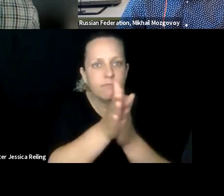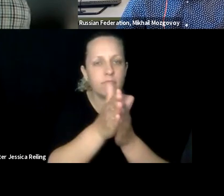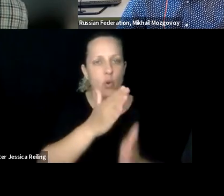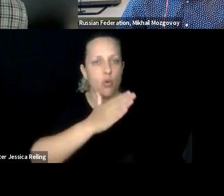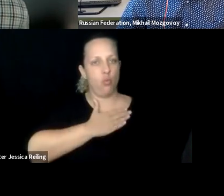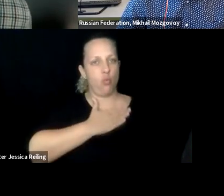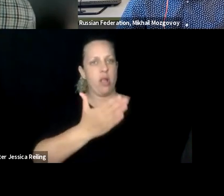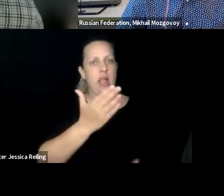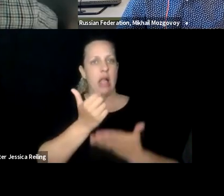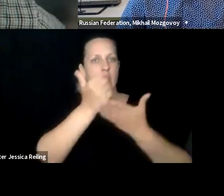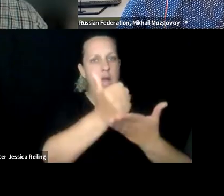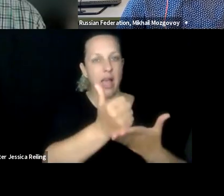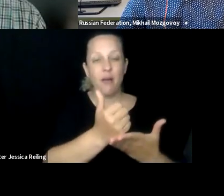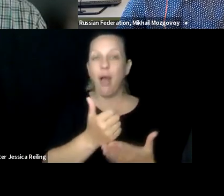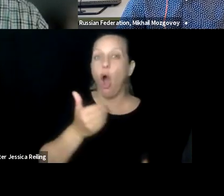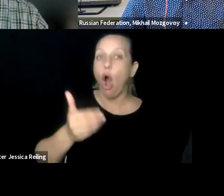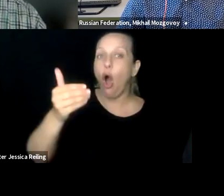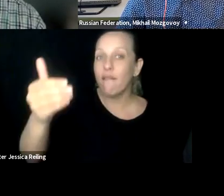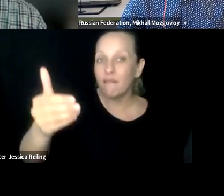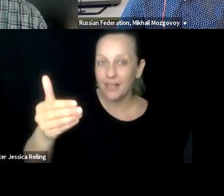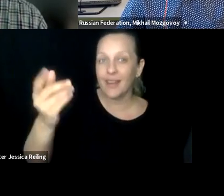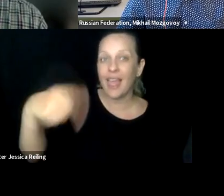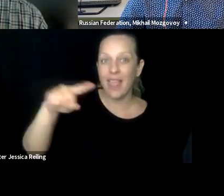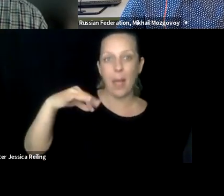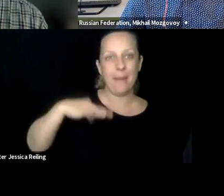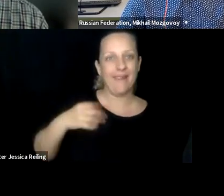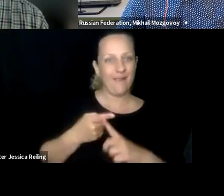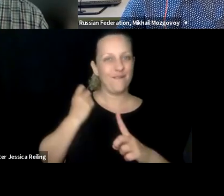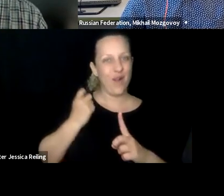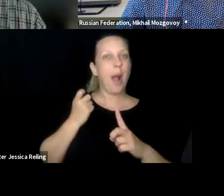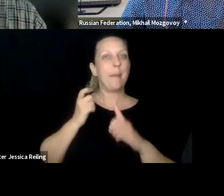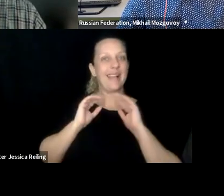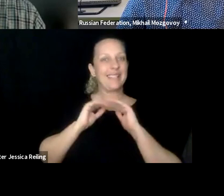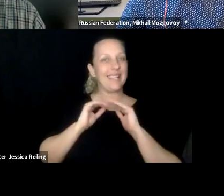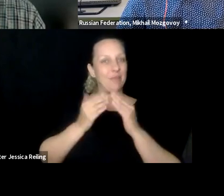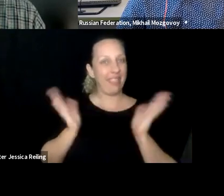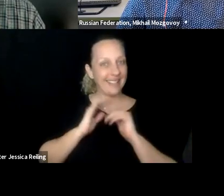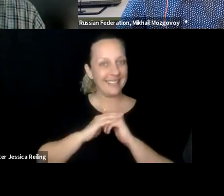for our challenges, and we see great willingness from